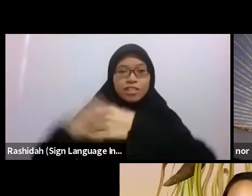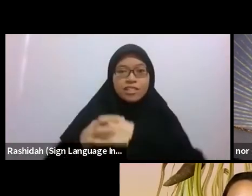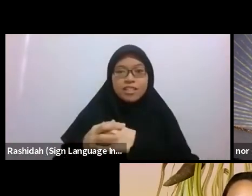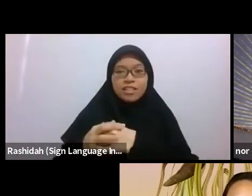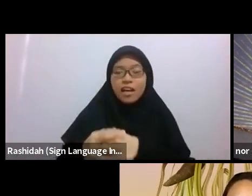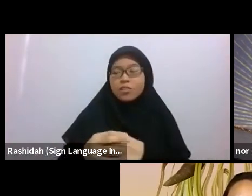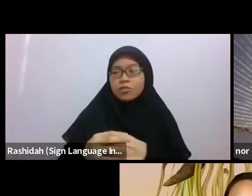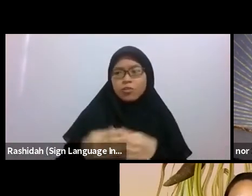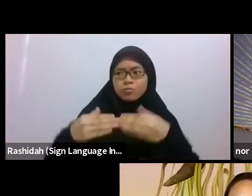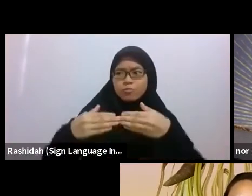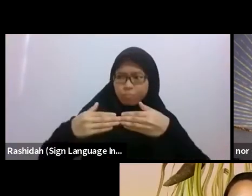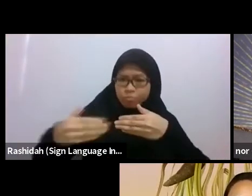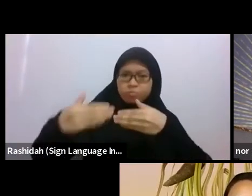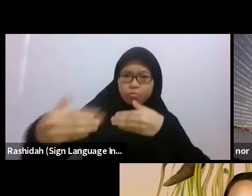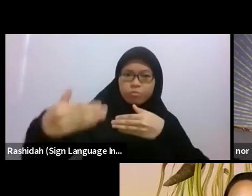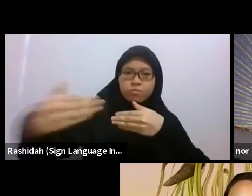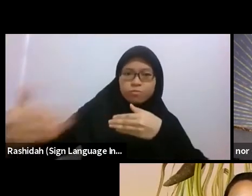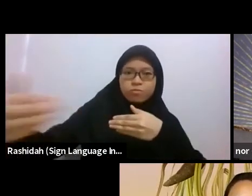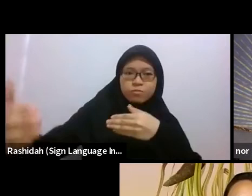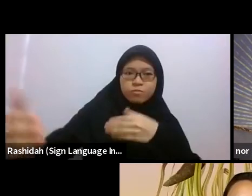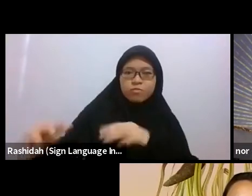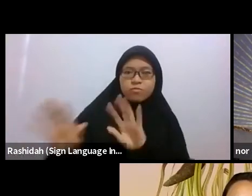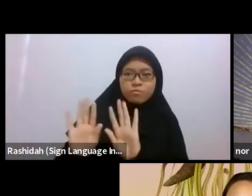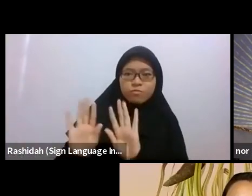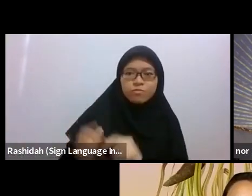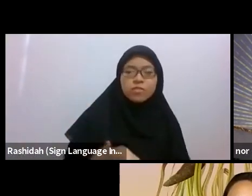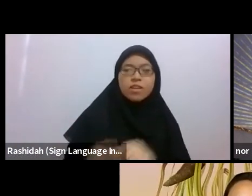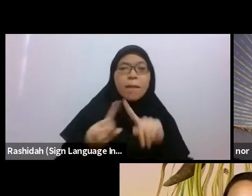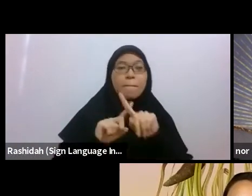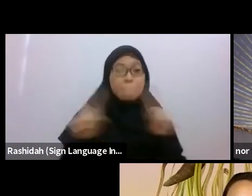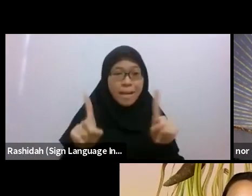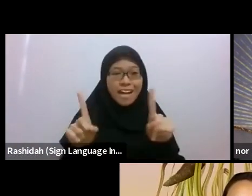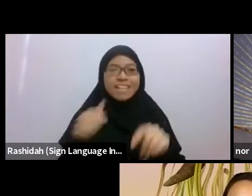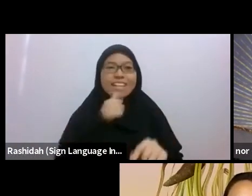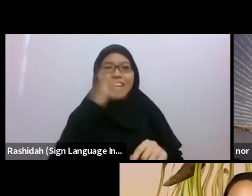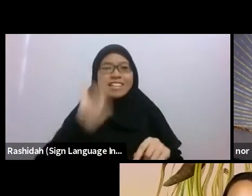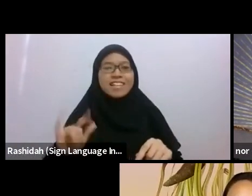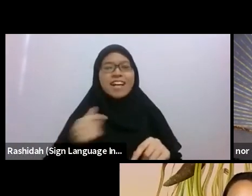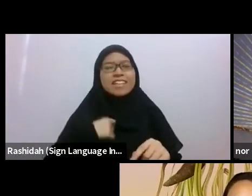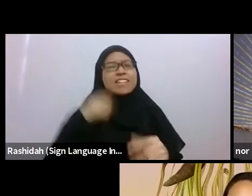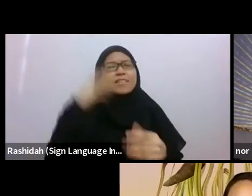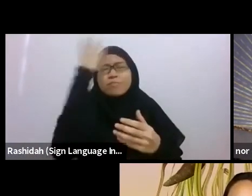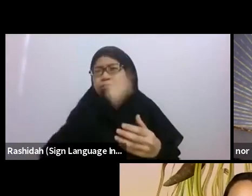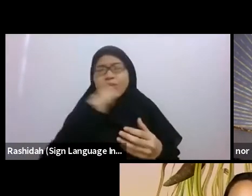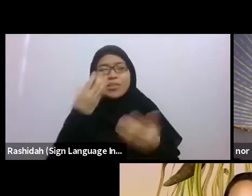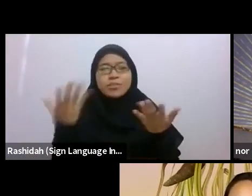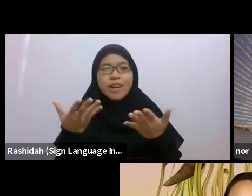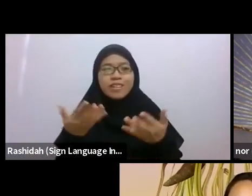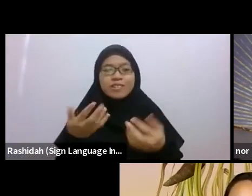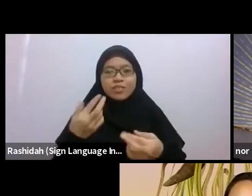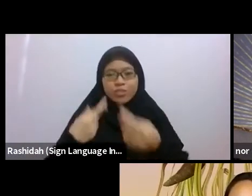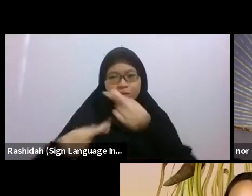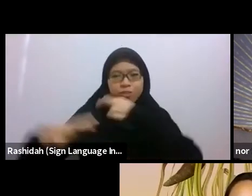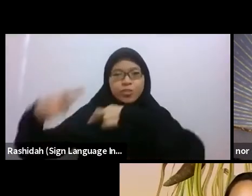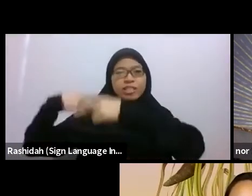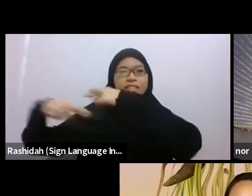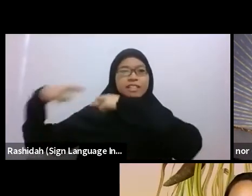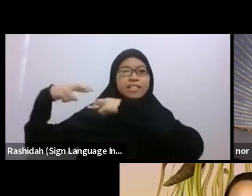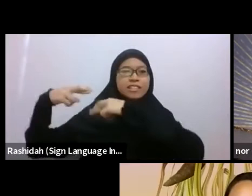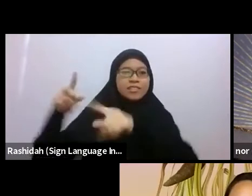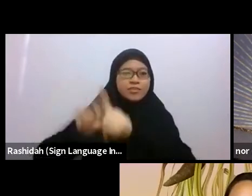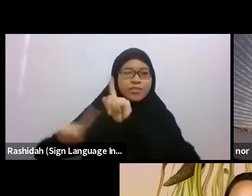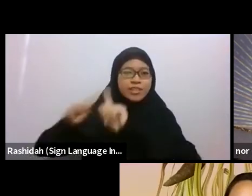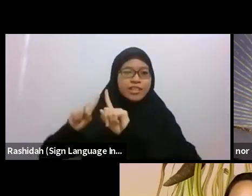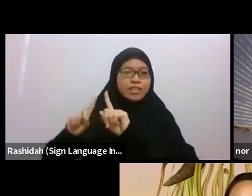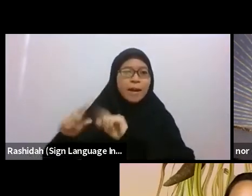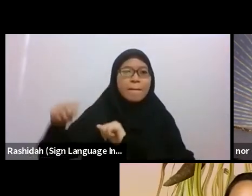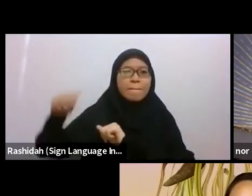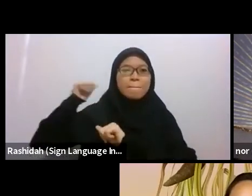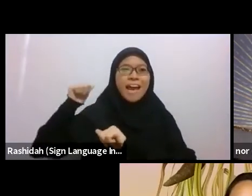but actually I think the beauty is in returning home, returning back to stories that may have been silenced, untold,